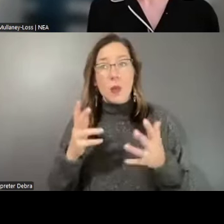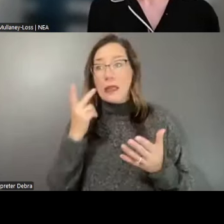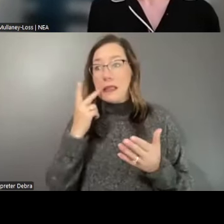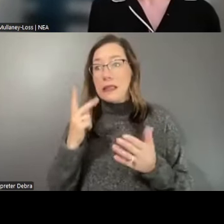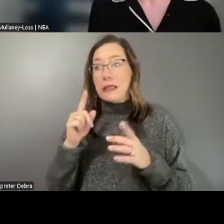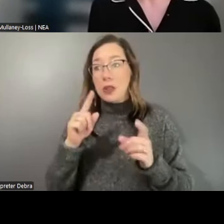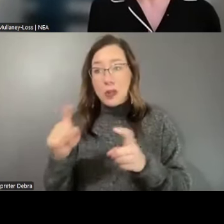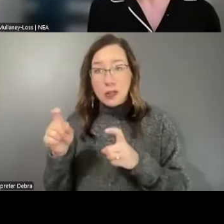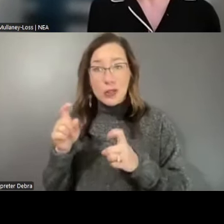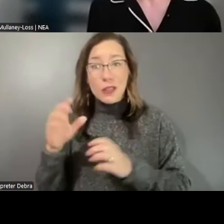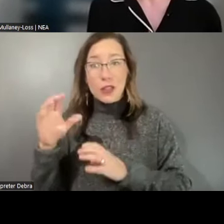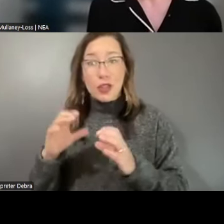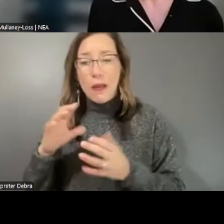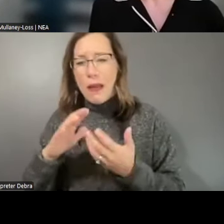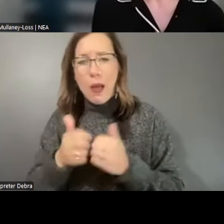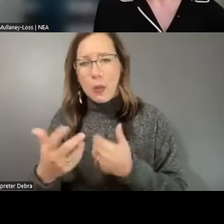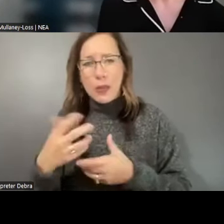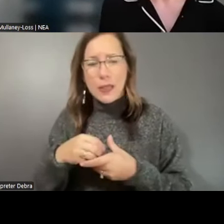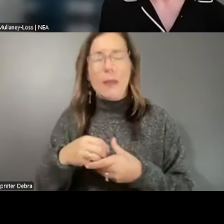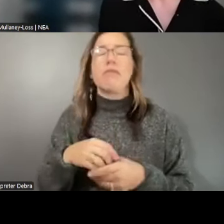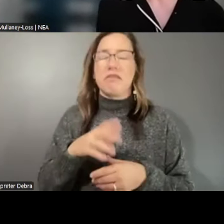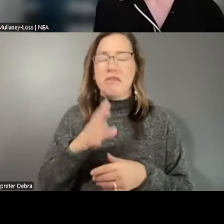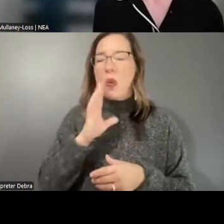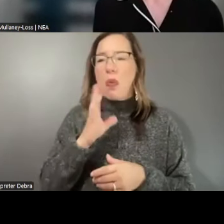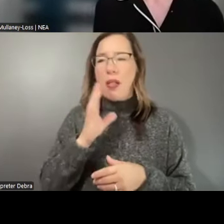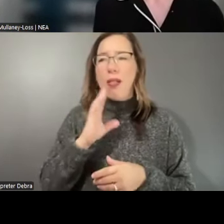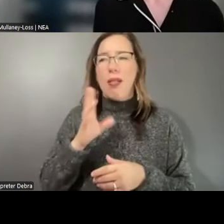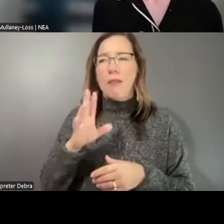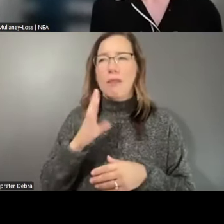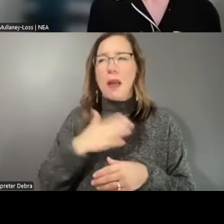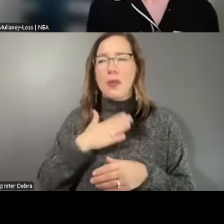to participate. There will be ways to participate, and we are glad to share this information with all